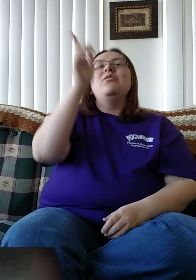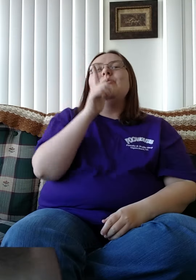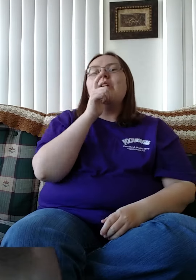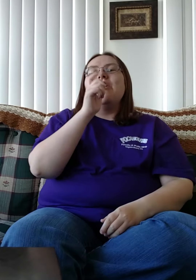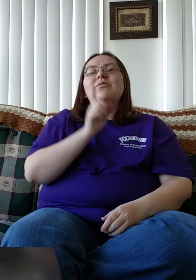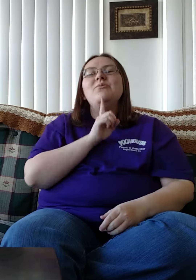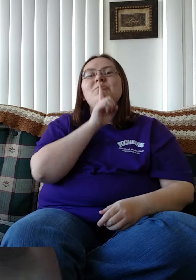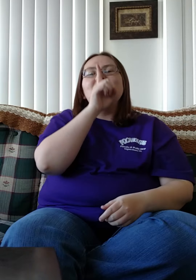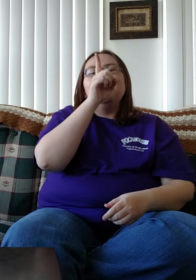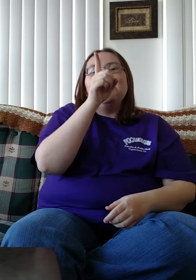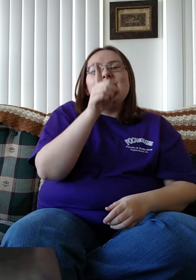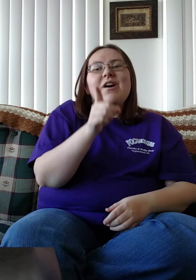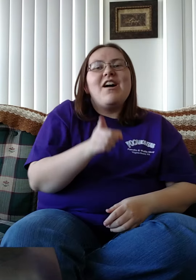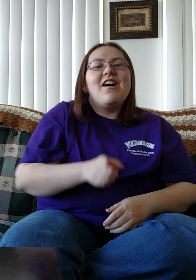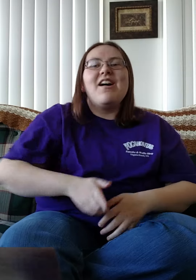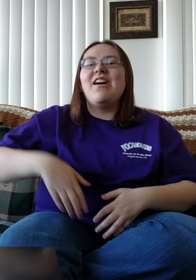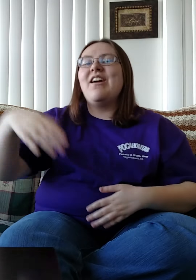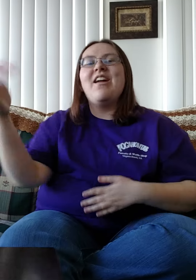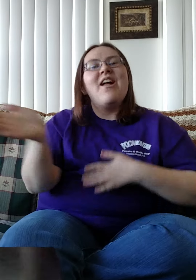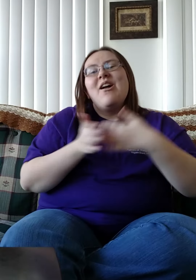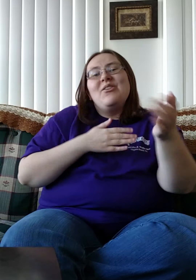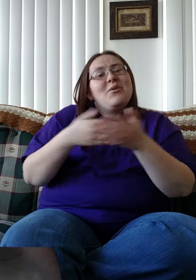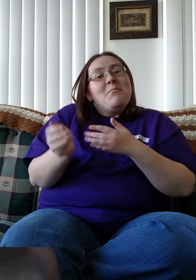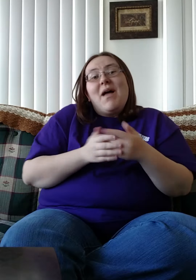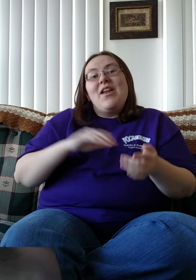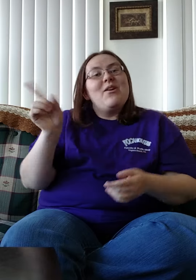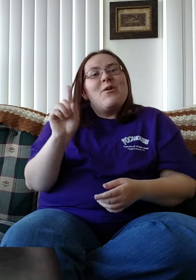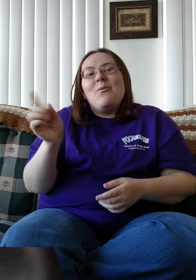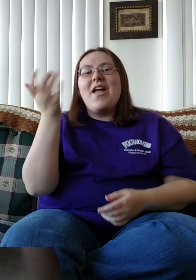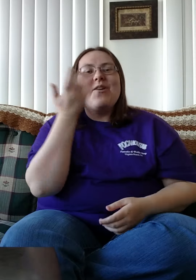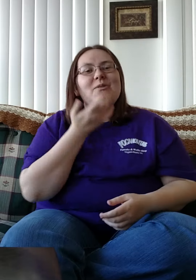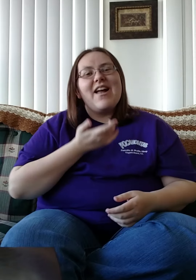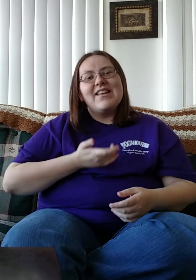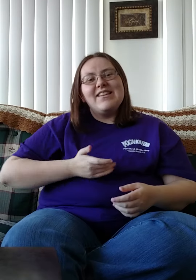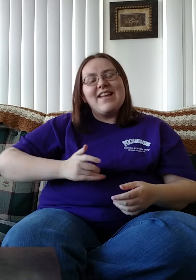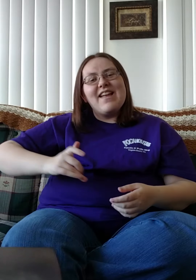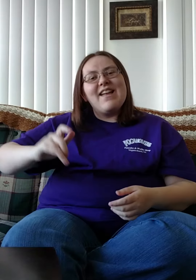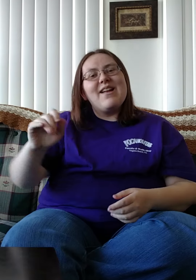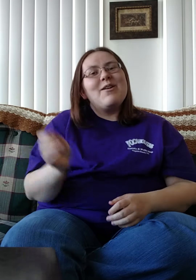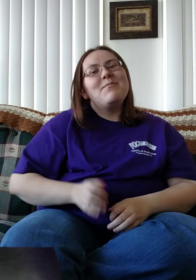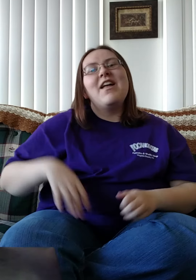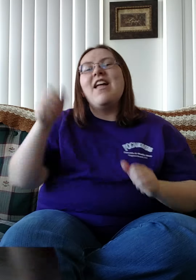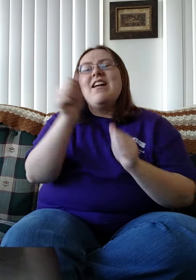For You are who You are No matter where I am